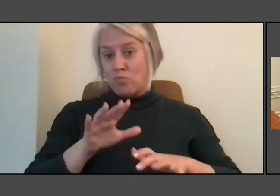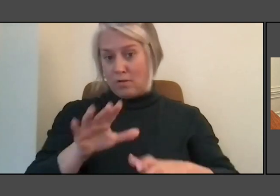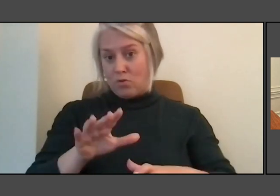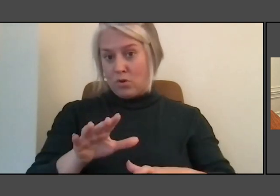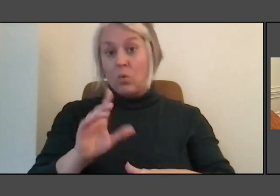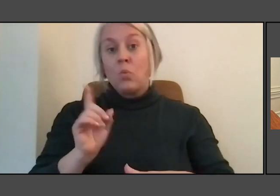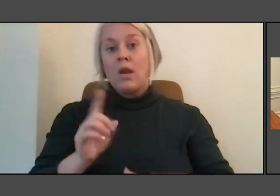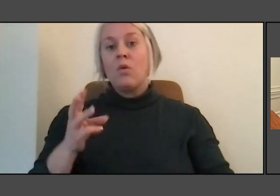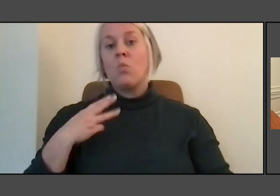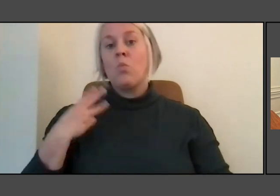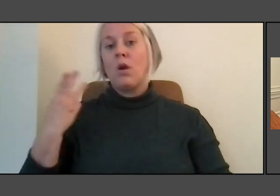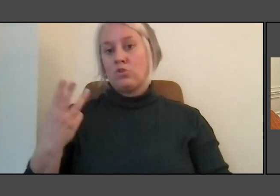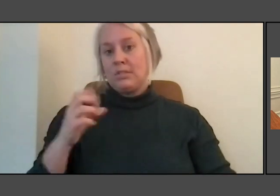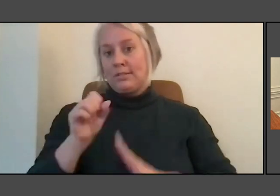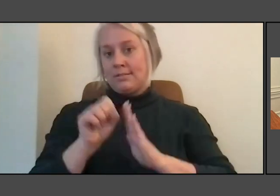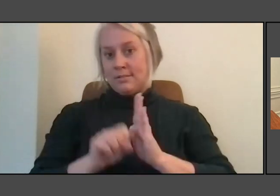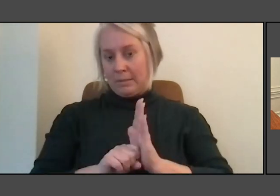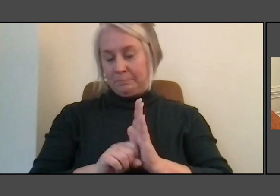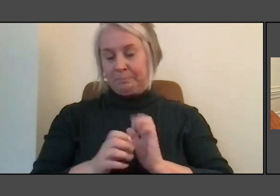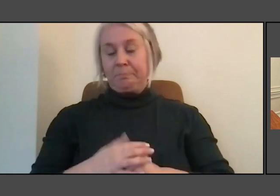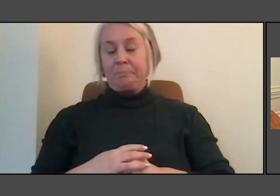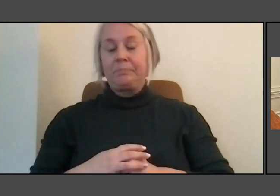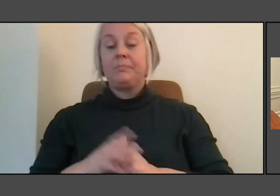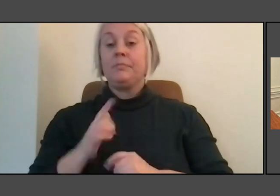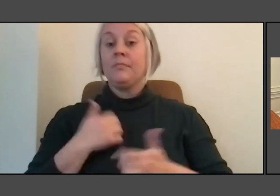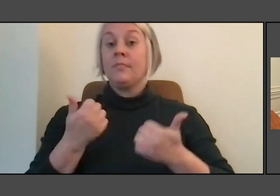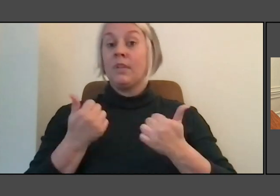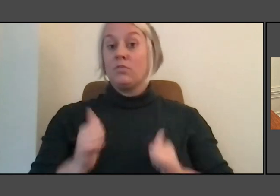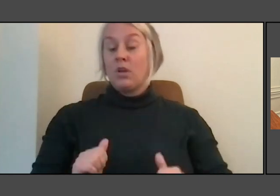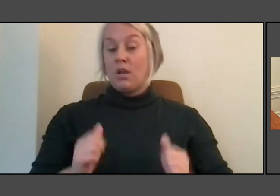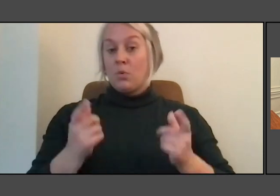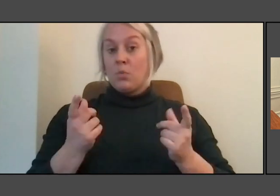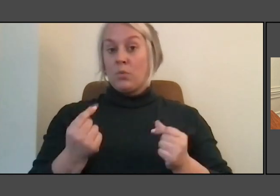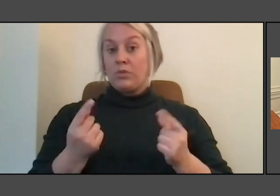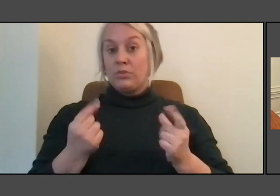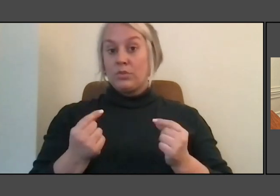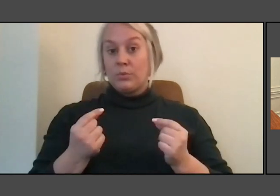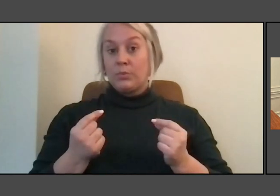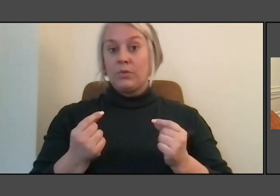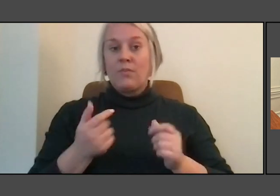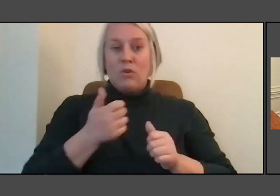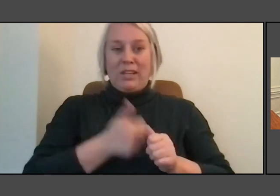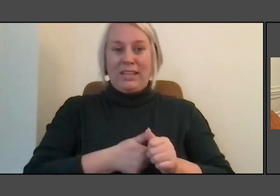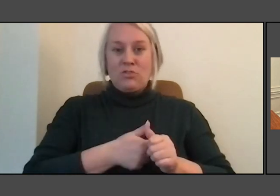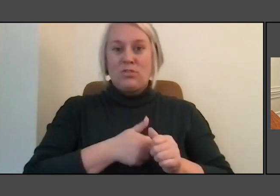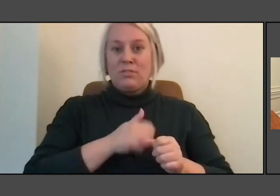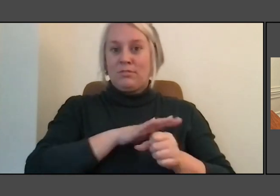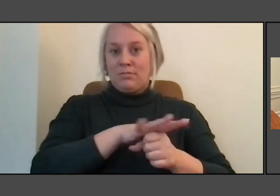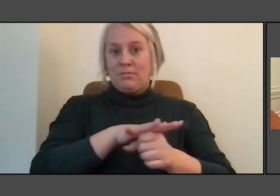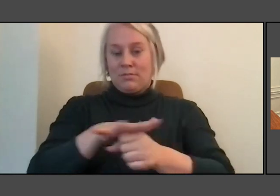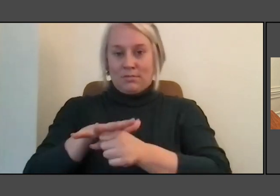What I tried do and with every site of the six sites that were selected,